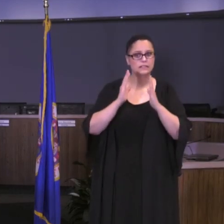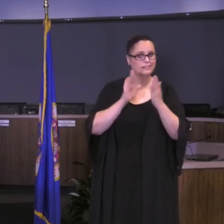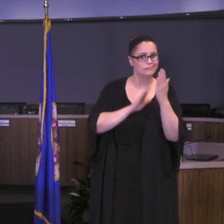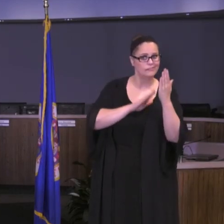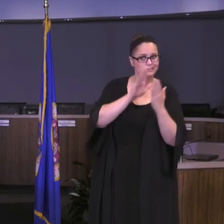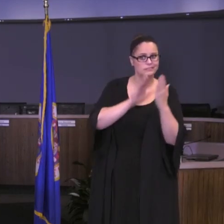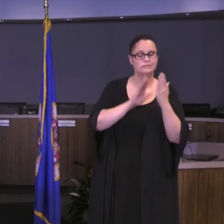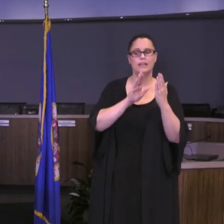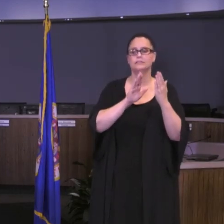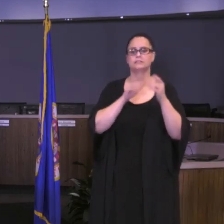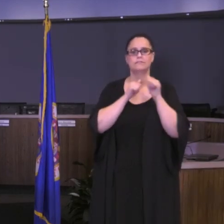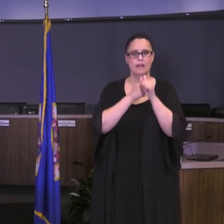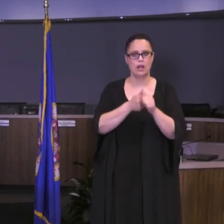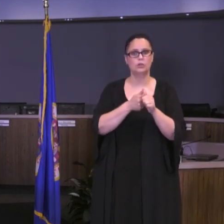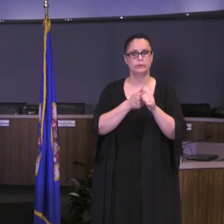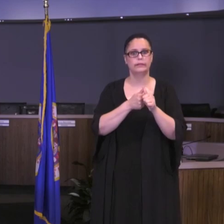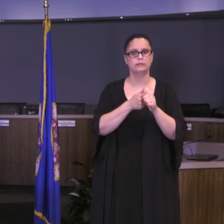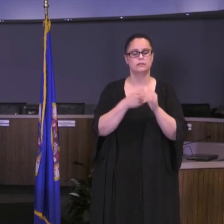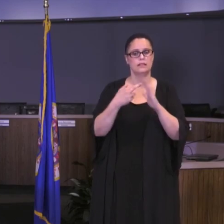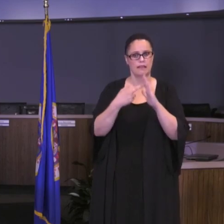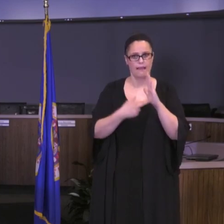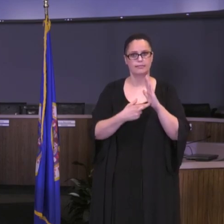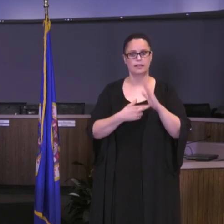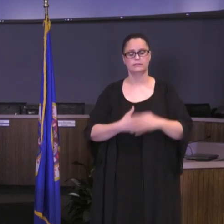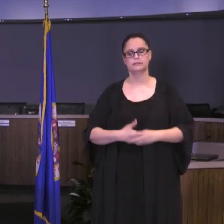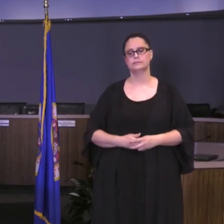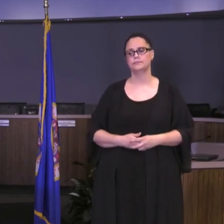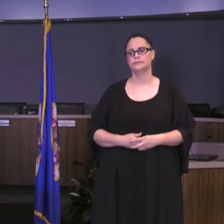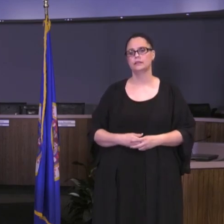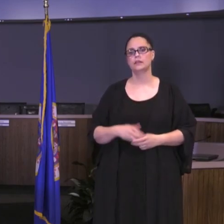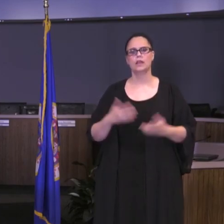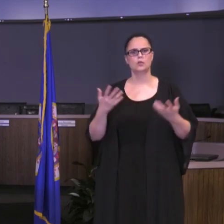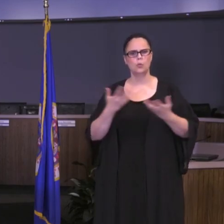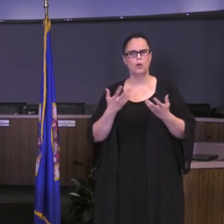come on that. We have groups working on what distance learning support could look like for our future.